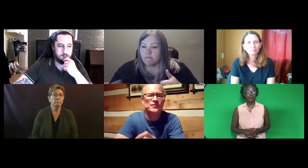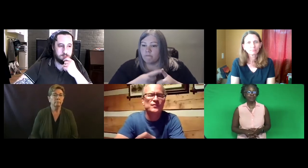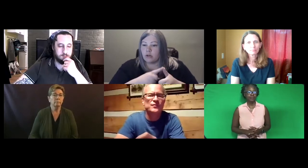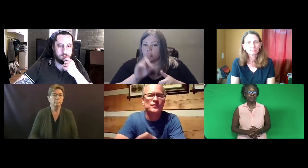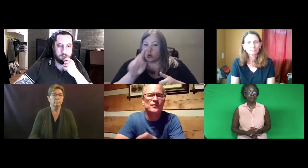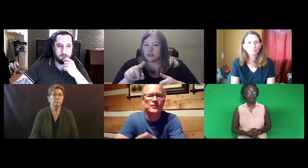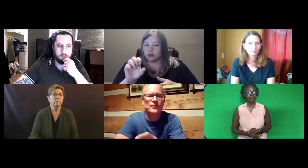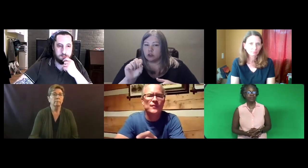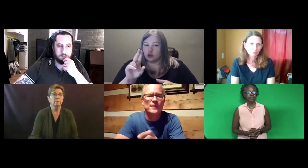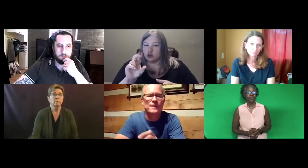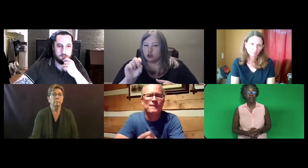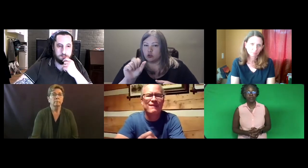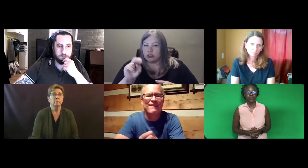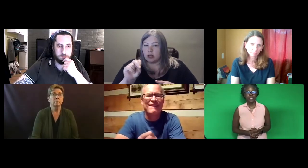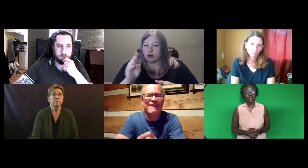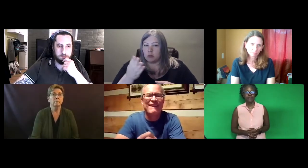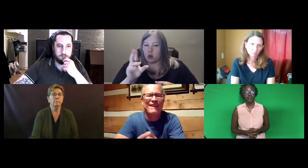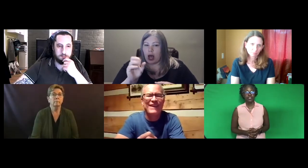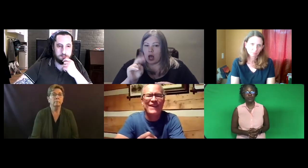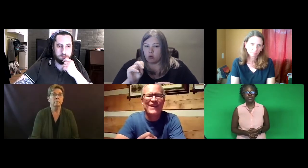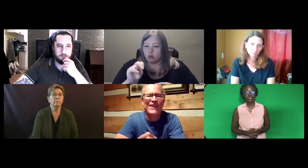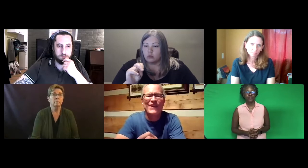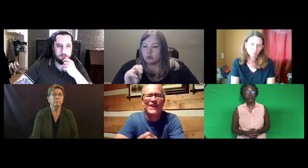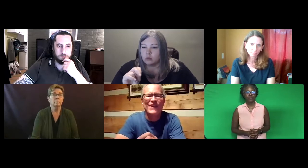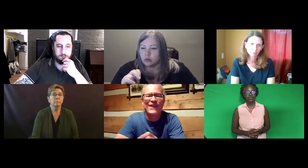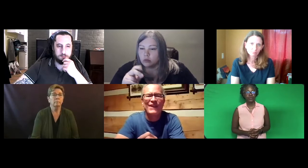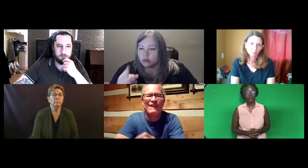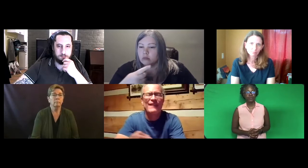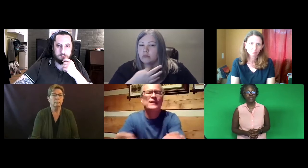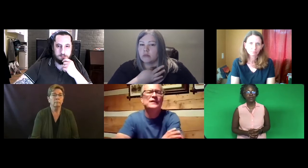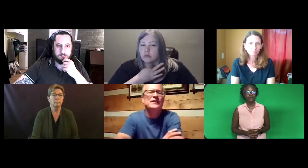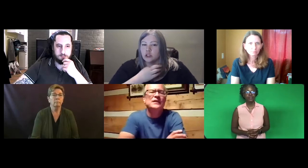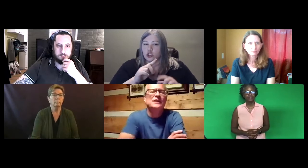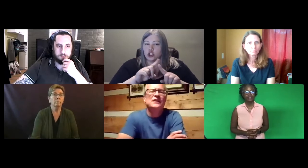The first question is from Susan Brown.